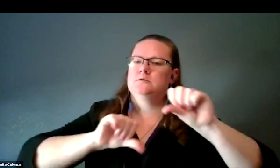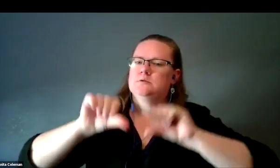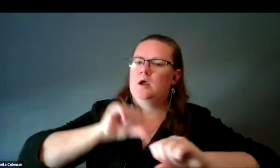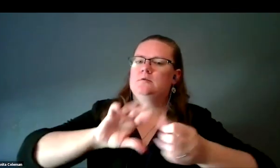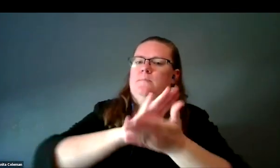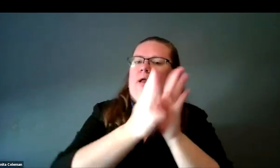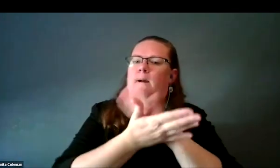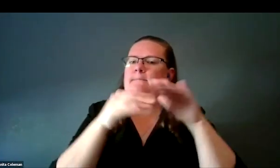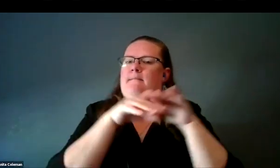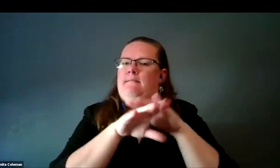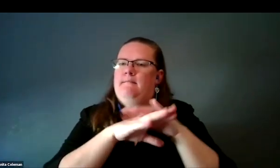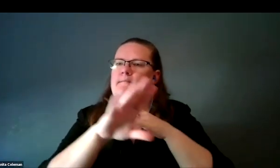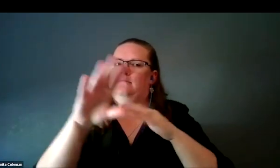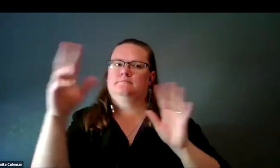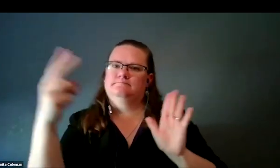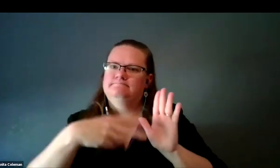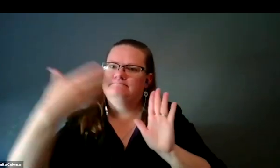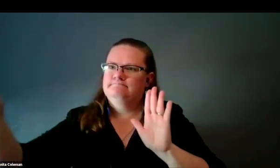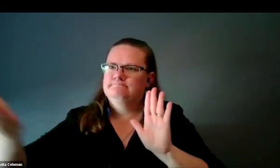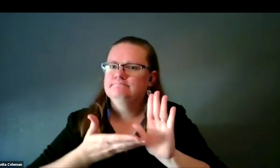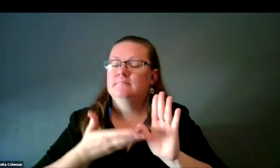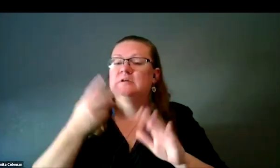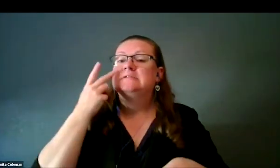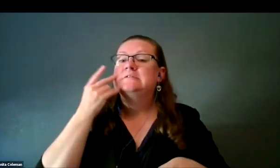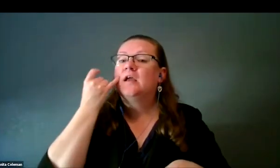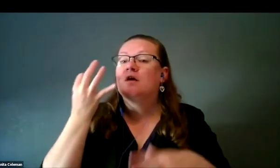and to see if 3D prints could actually convey some of the information.